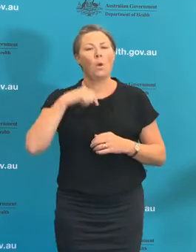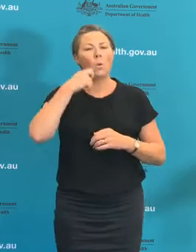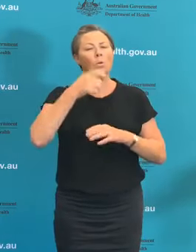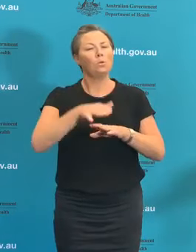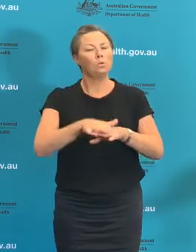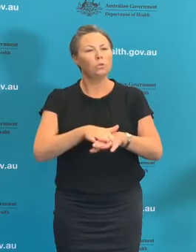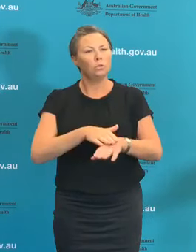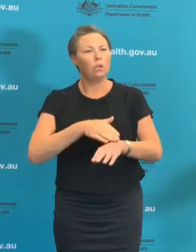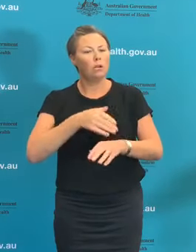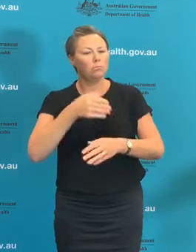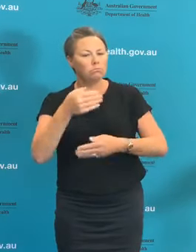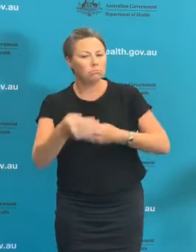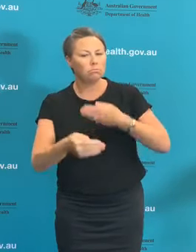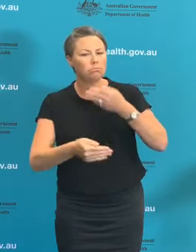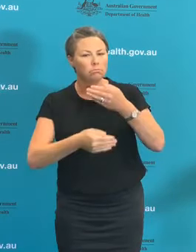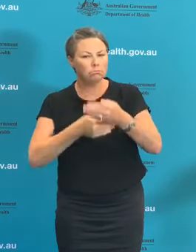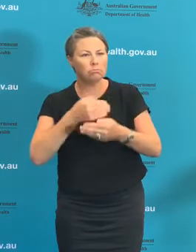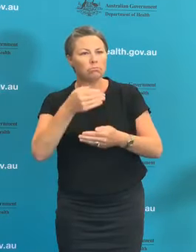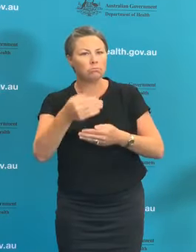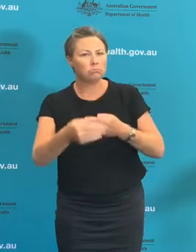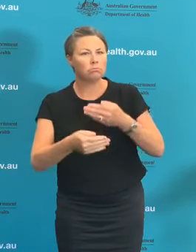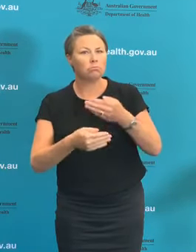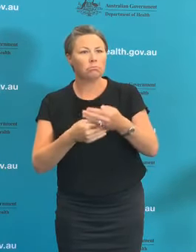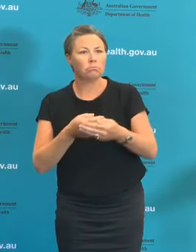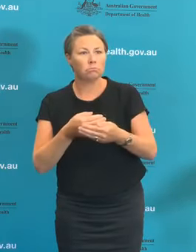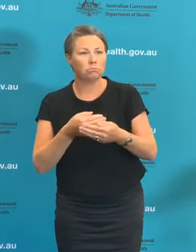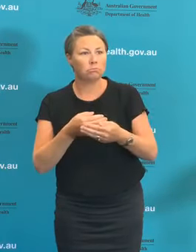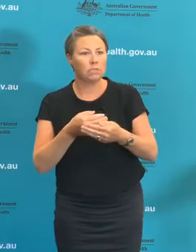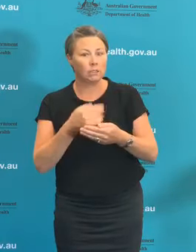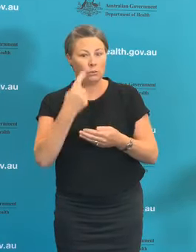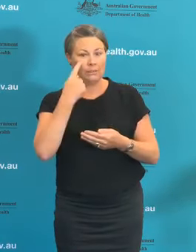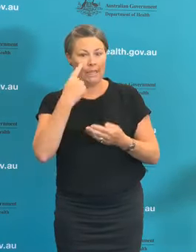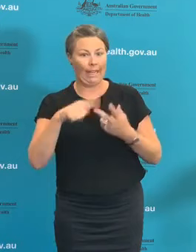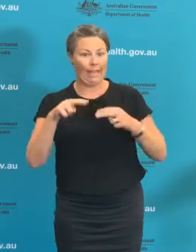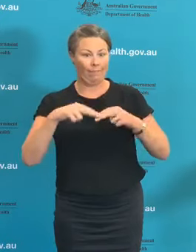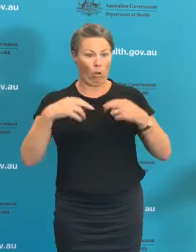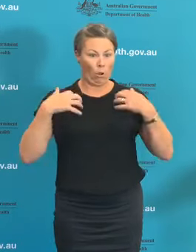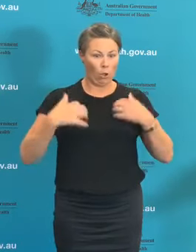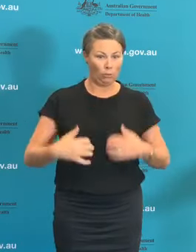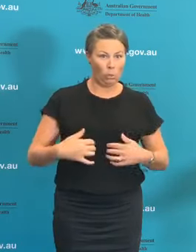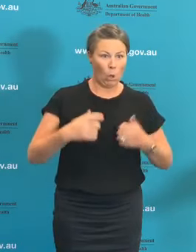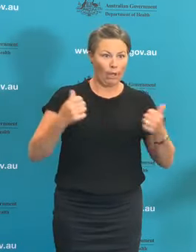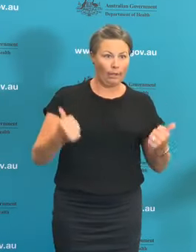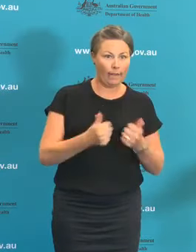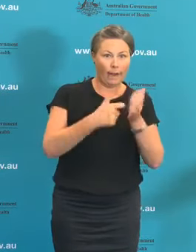next month to look at the impact on our health system capacity of reintroducing